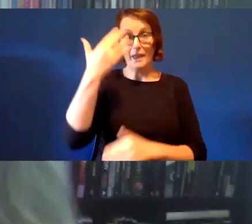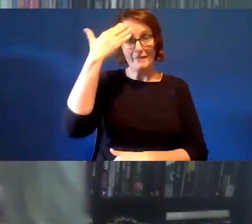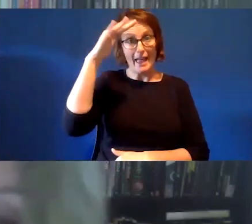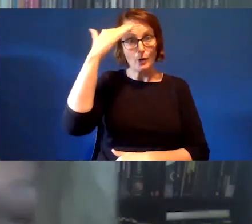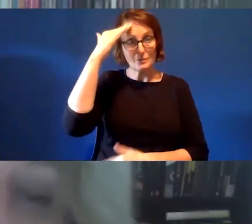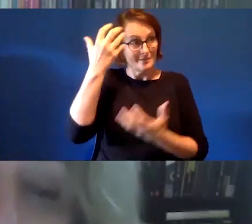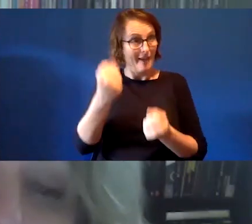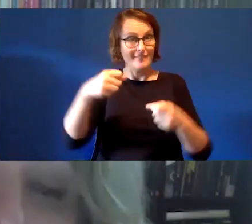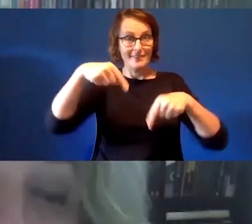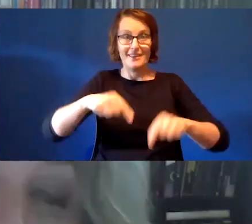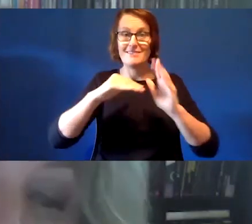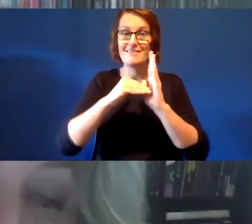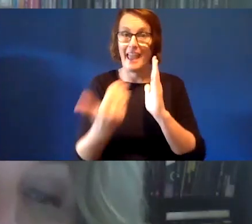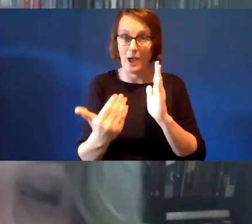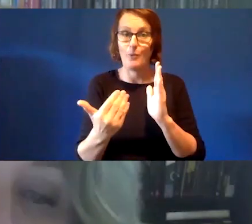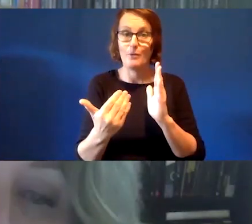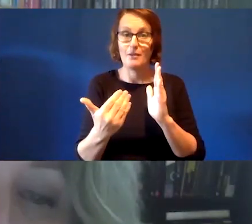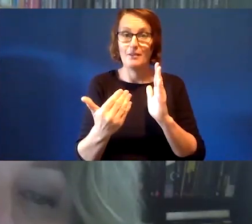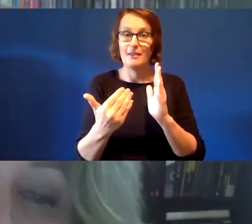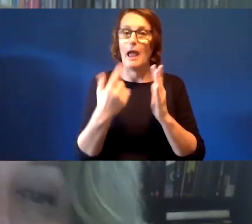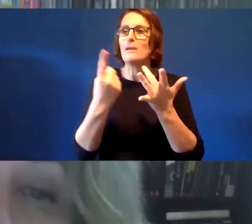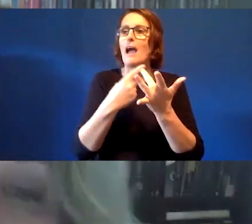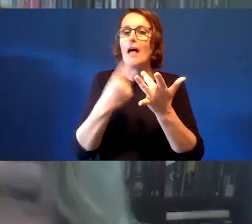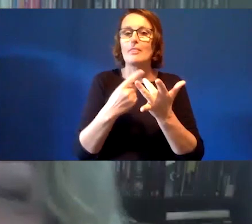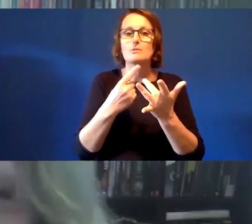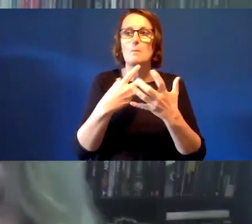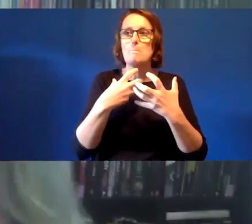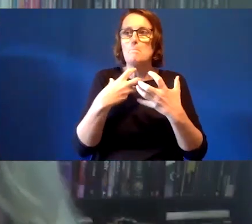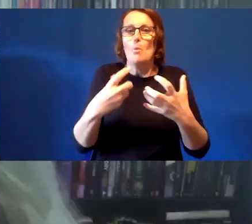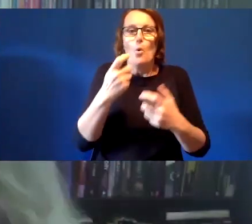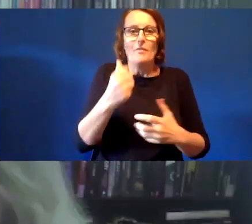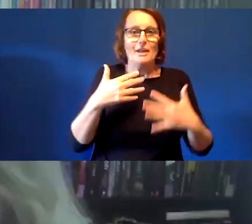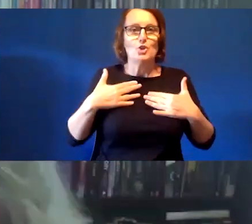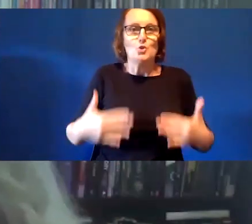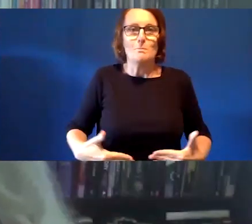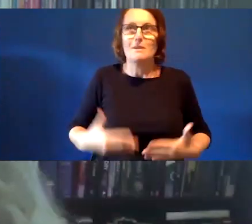be and the more than human. We are connected to each other in this